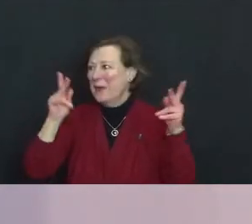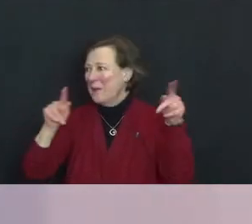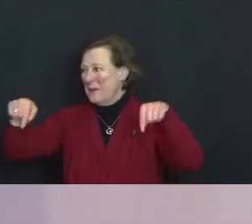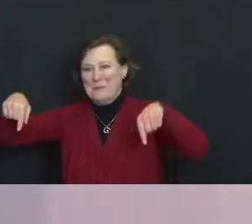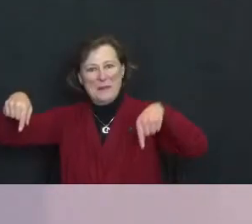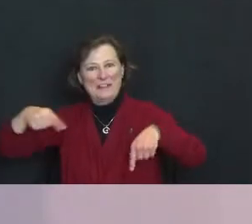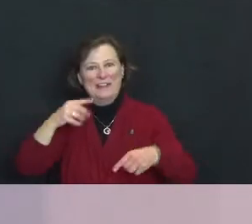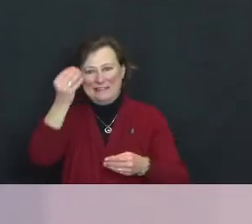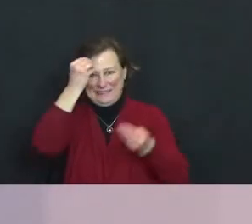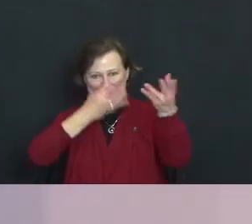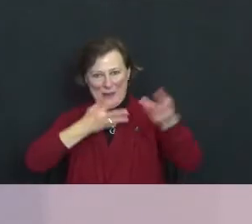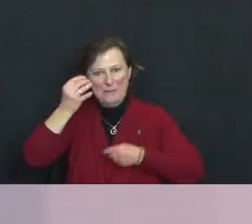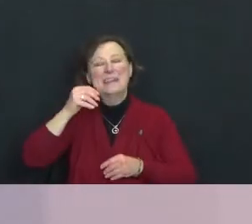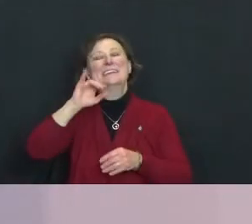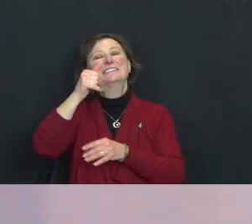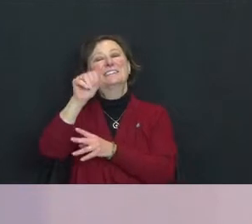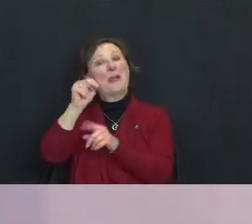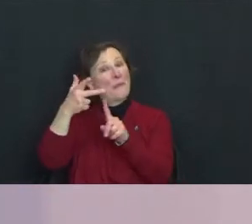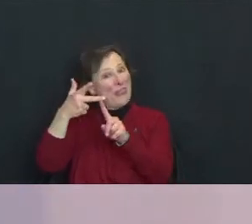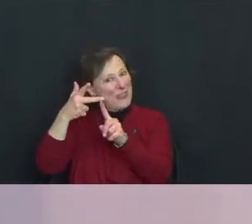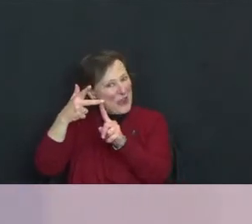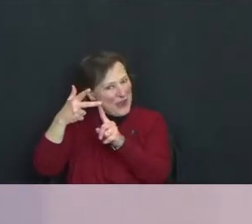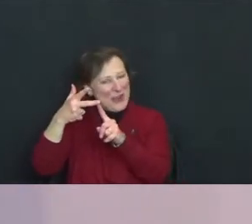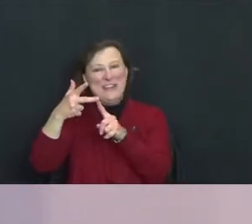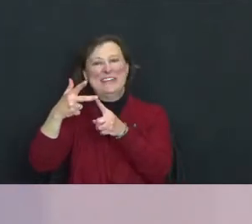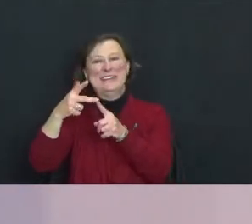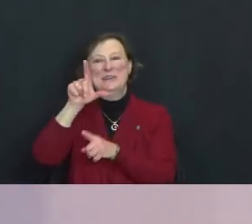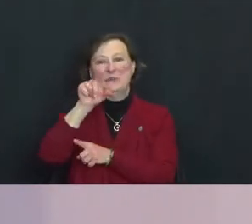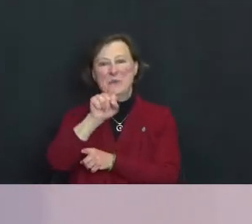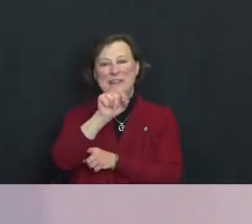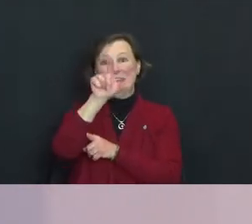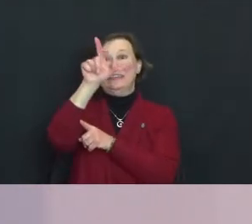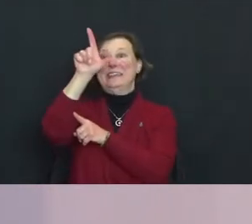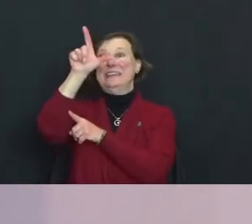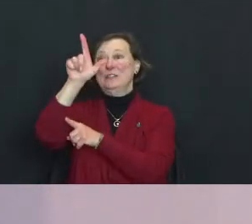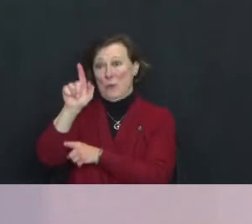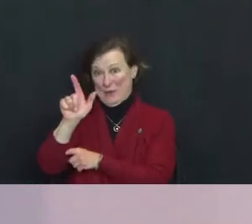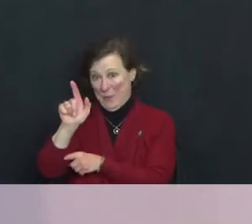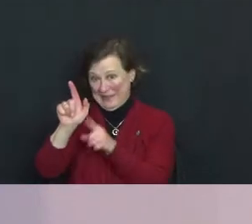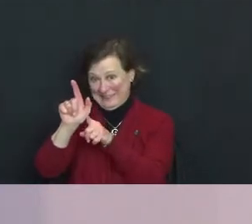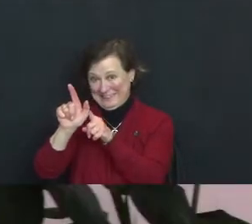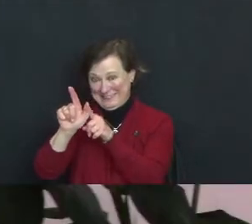me out. It's January the 3rd 2021.